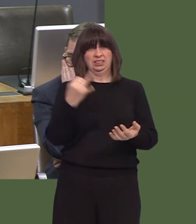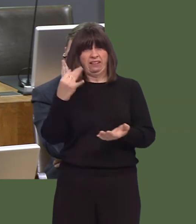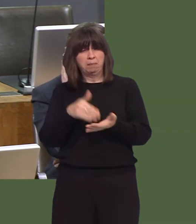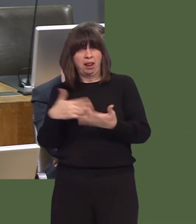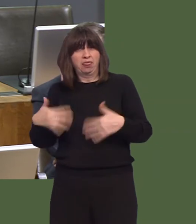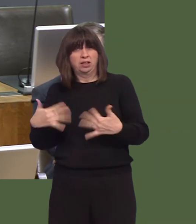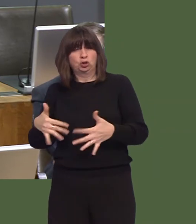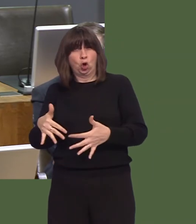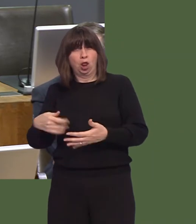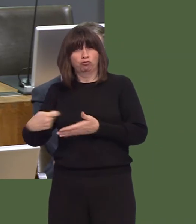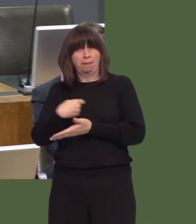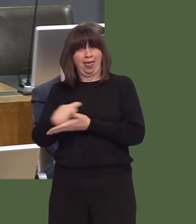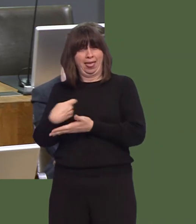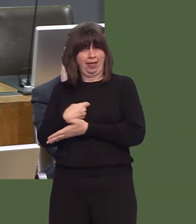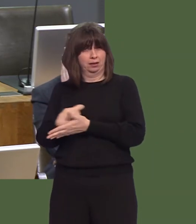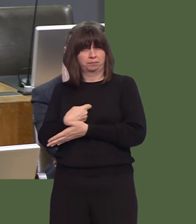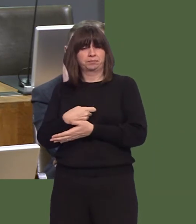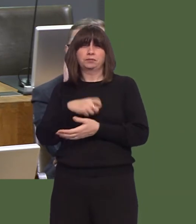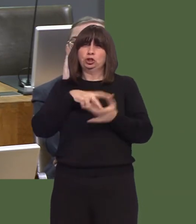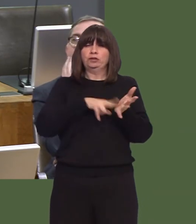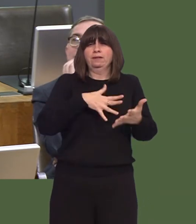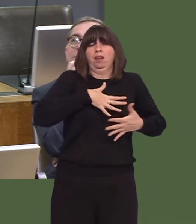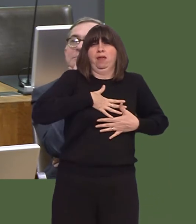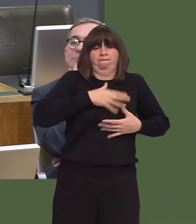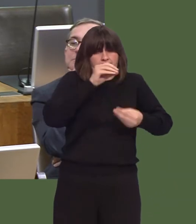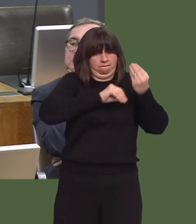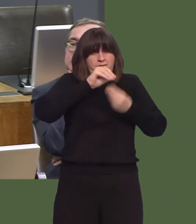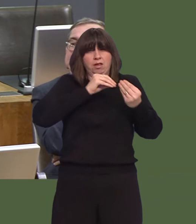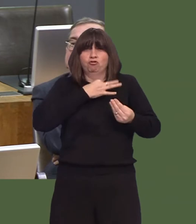embraces calculated risk, that's really a pretty poor rate of repayment.